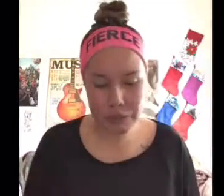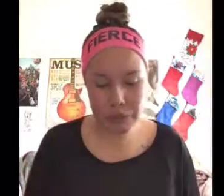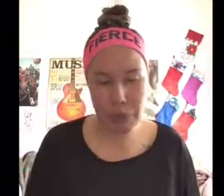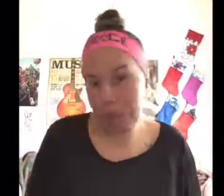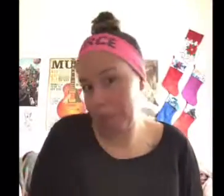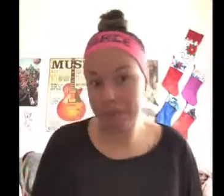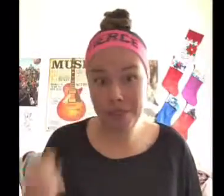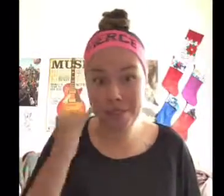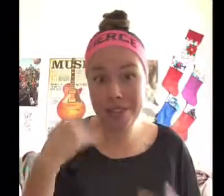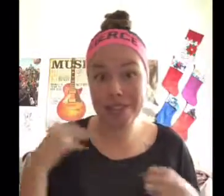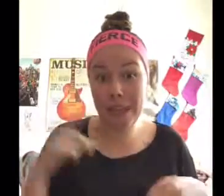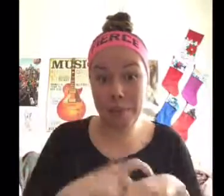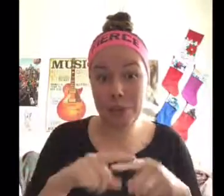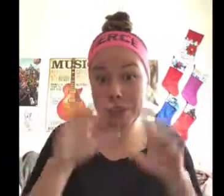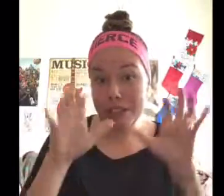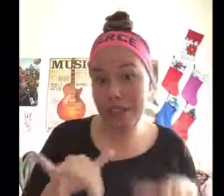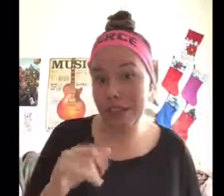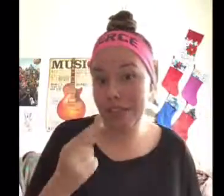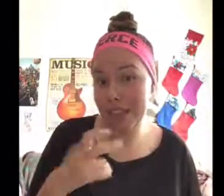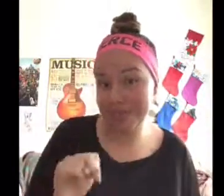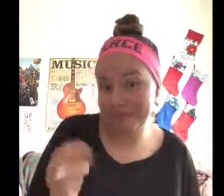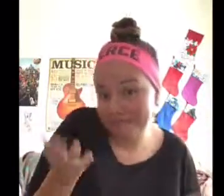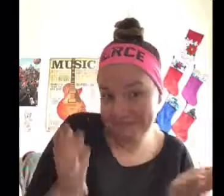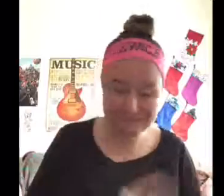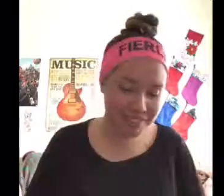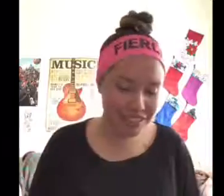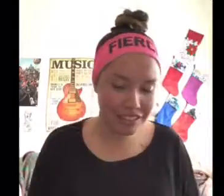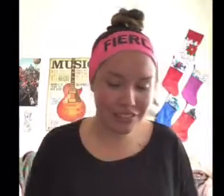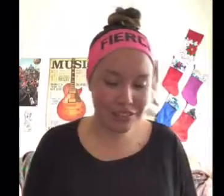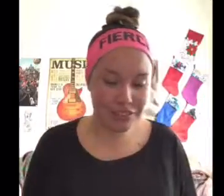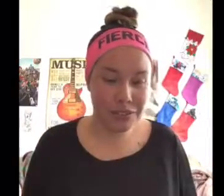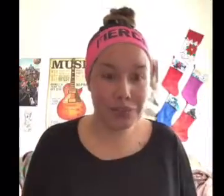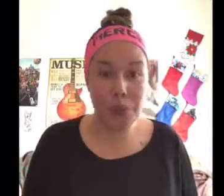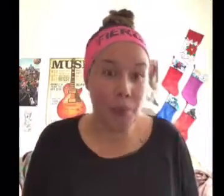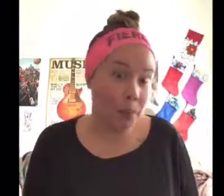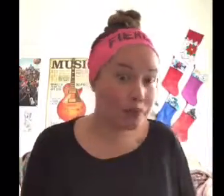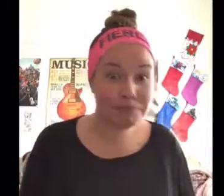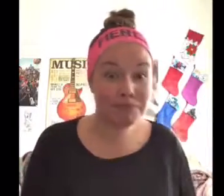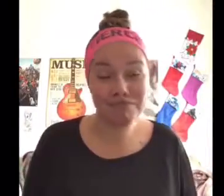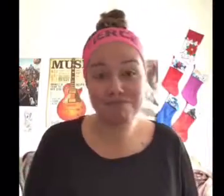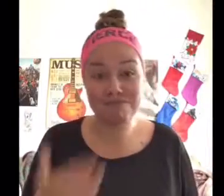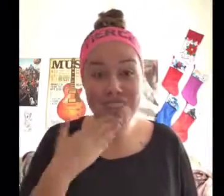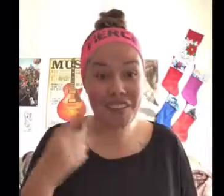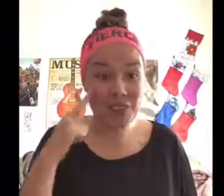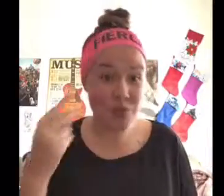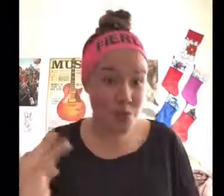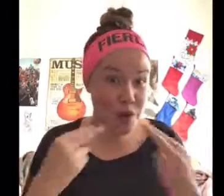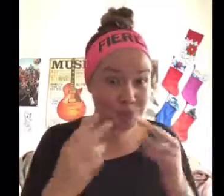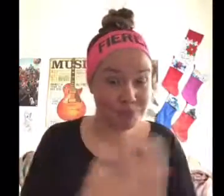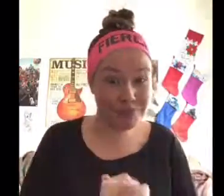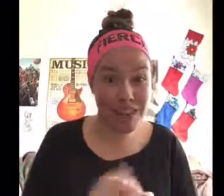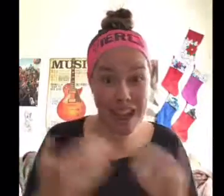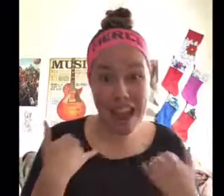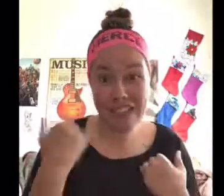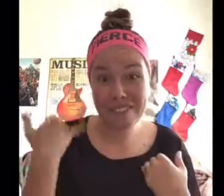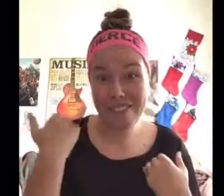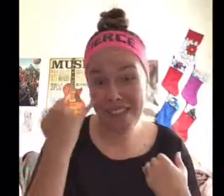If you don't have time to type then you can order from me for $1.50! Thank you for watching my vlog!